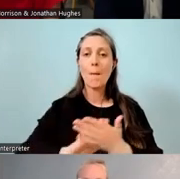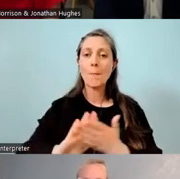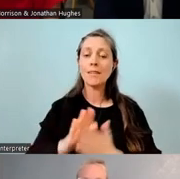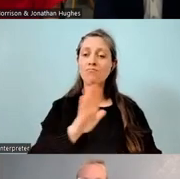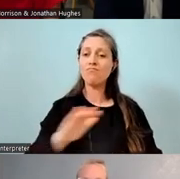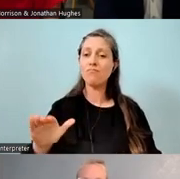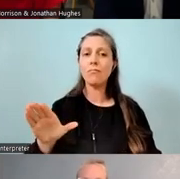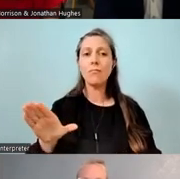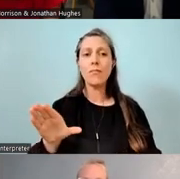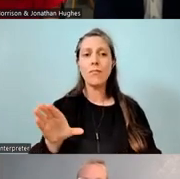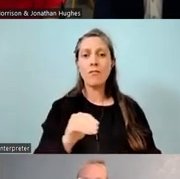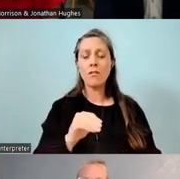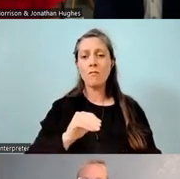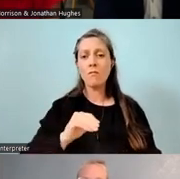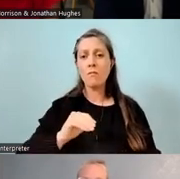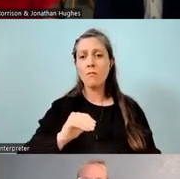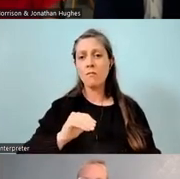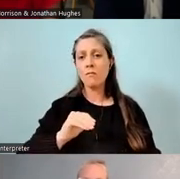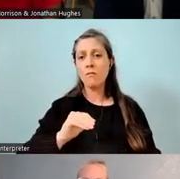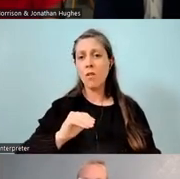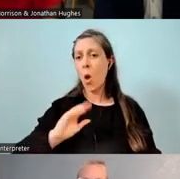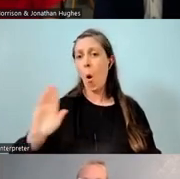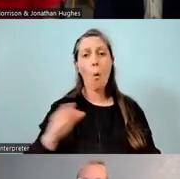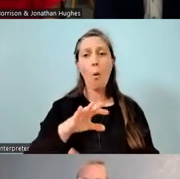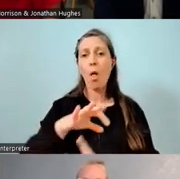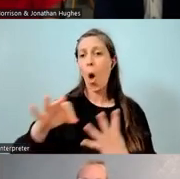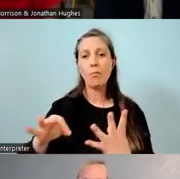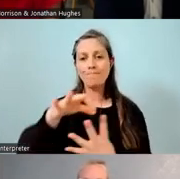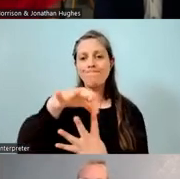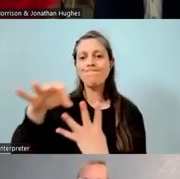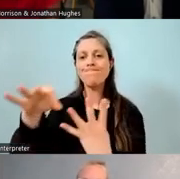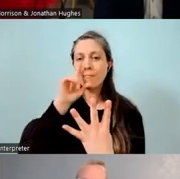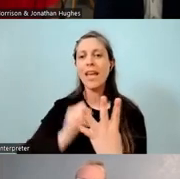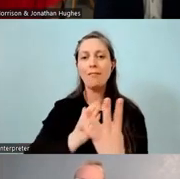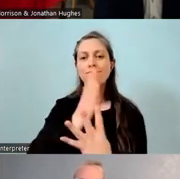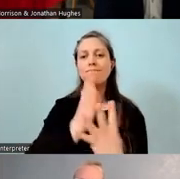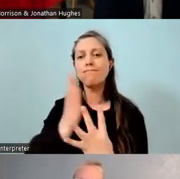to basically all forms of options from here. So, we have some who go to wharekura,